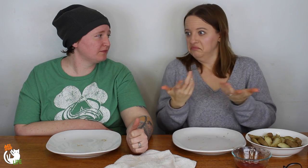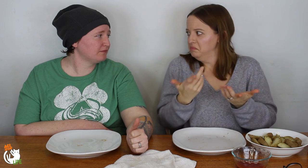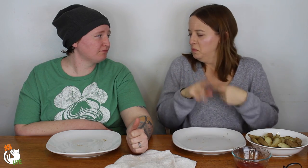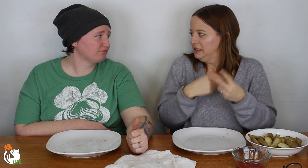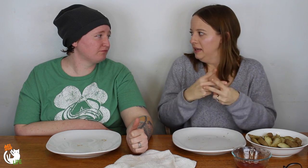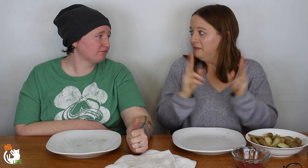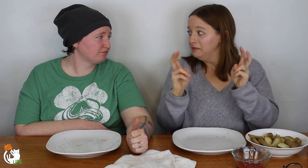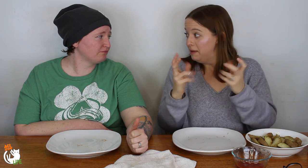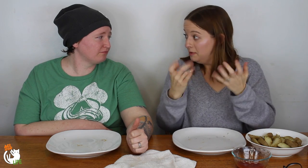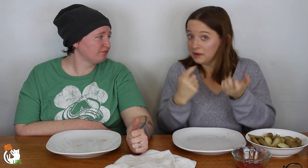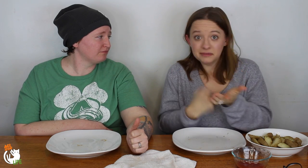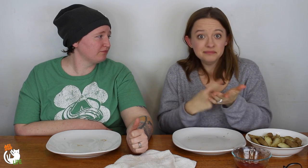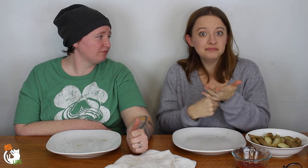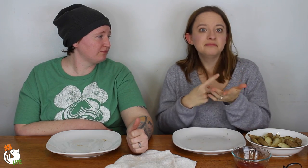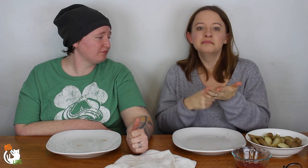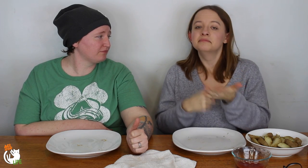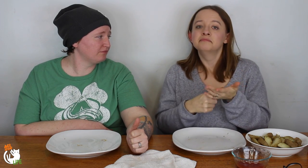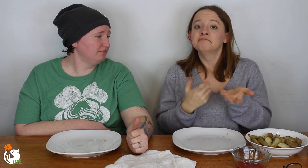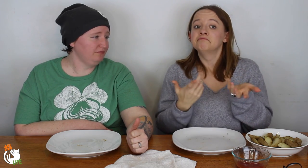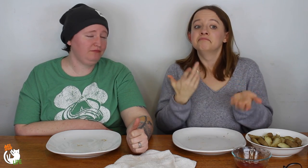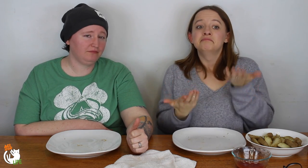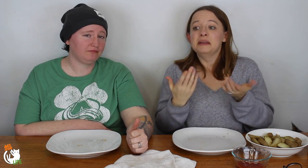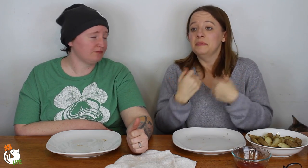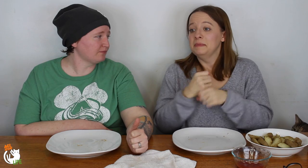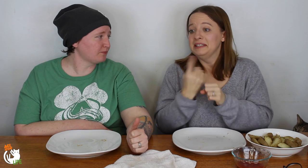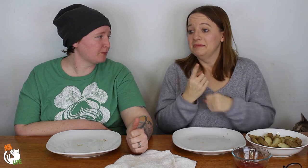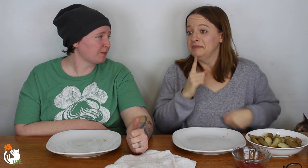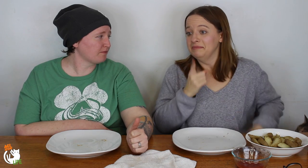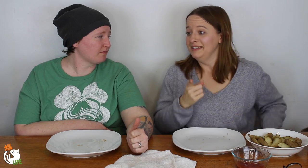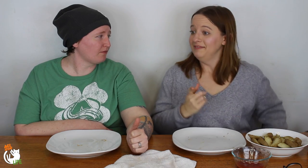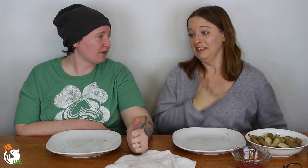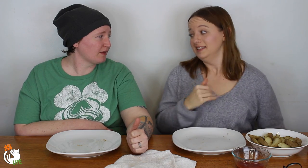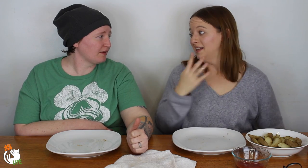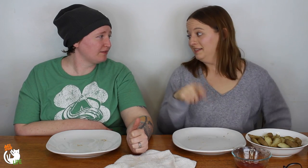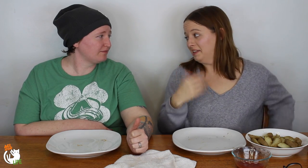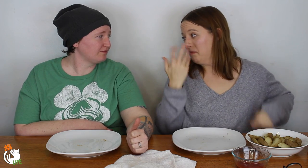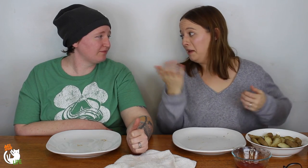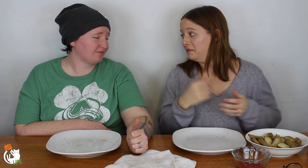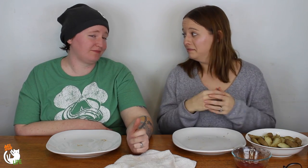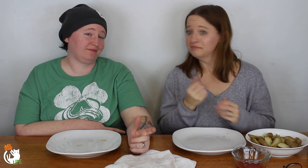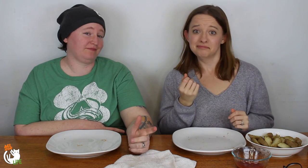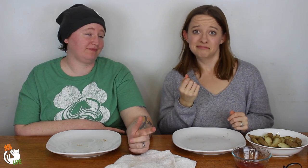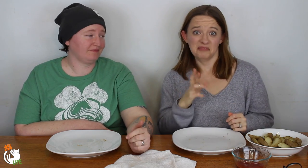What kind of topics do you want us to talk about? Maybe we can make something really fancy next time, I don't know.